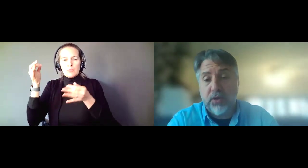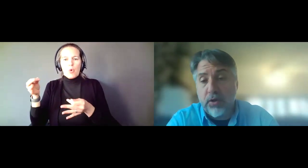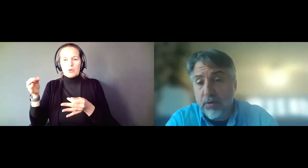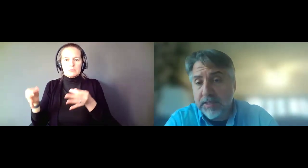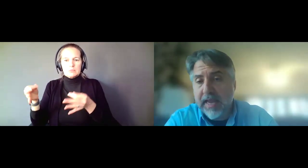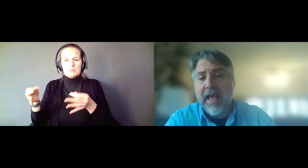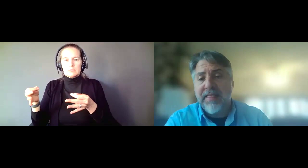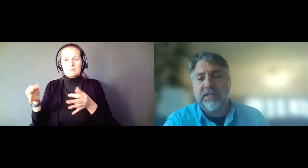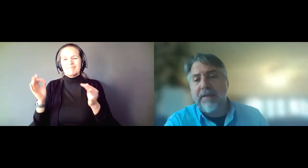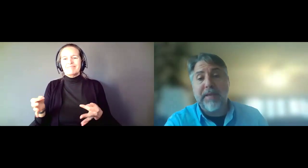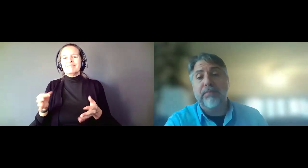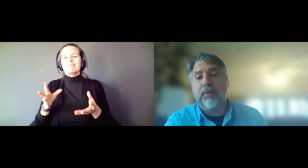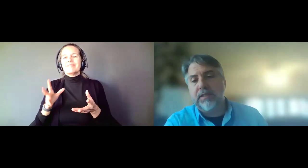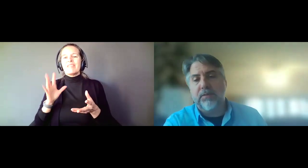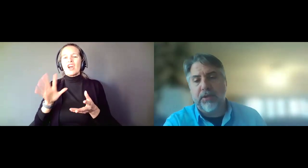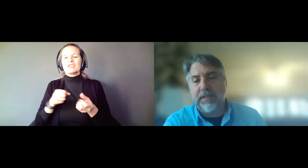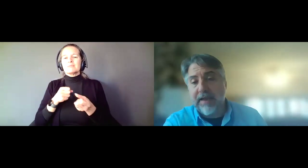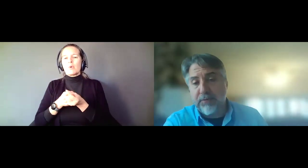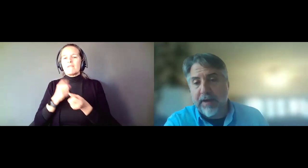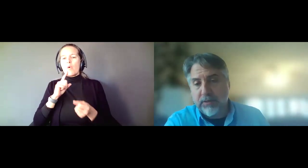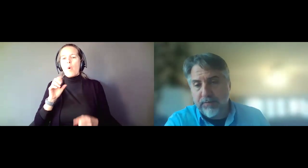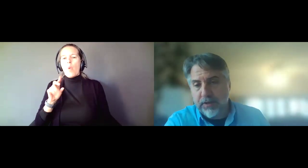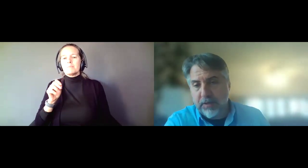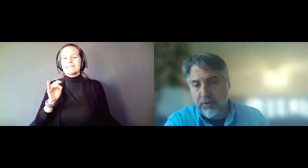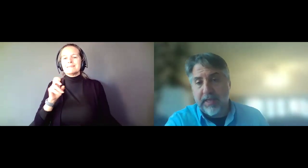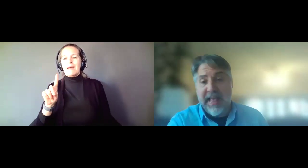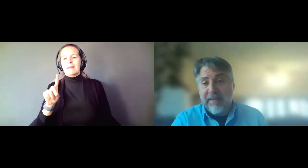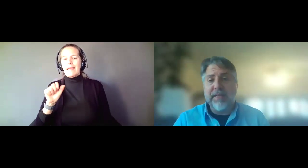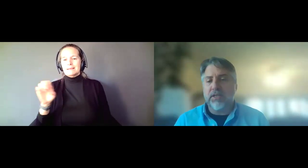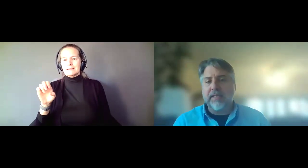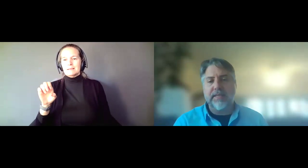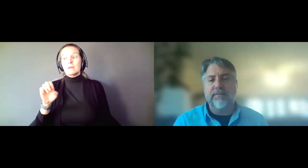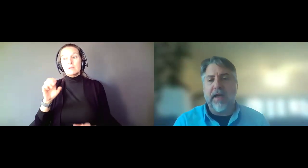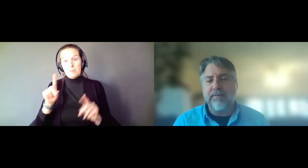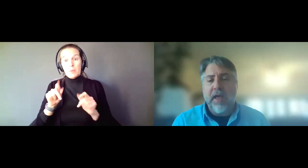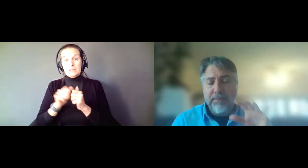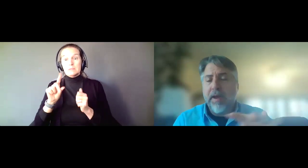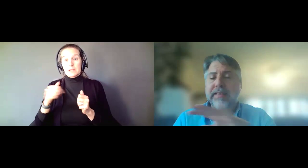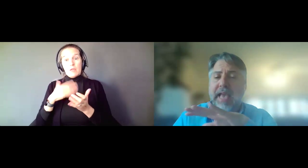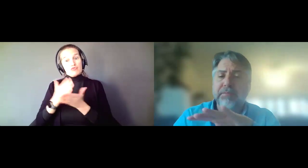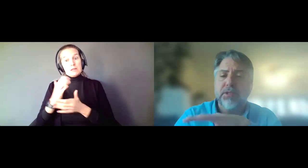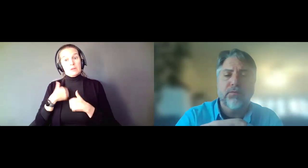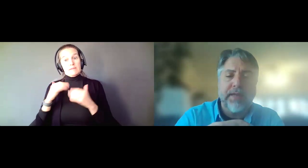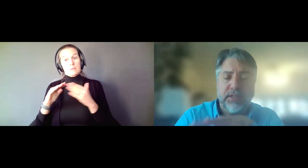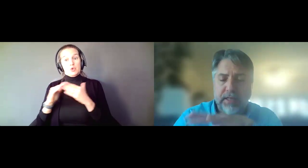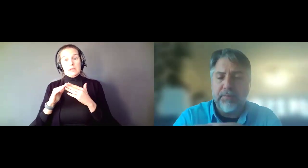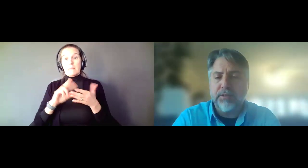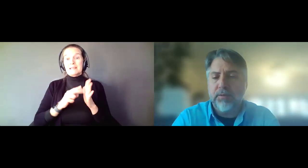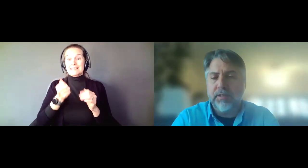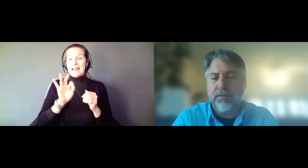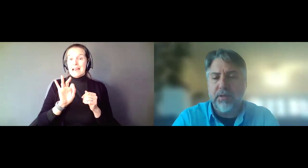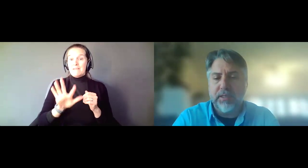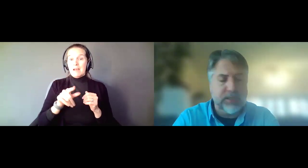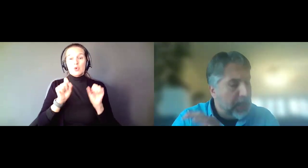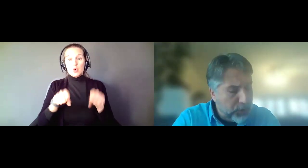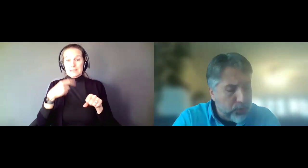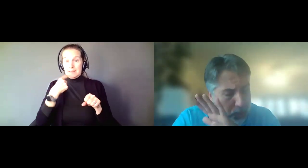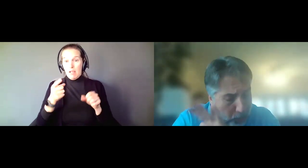called Olmstead, that said people have the right to live in a community. That means in 1995 you had the absolute right to tell people with disabilities you